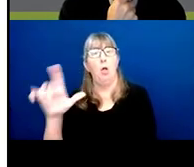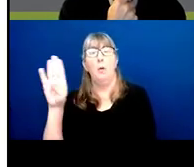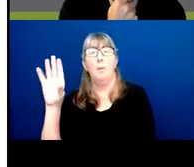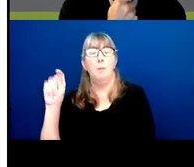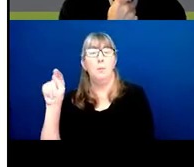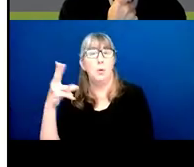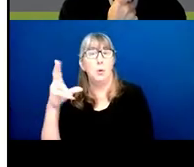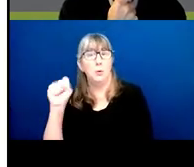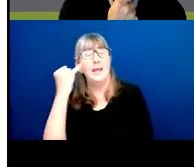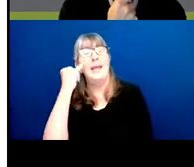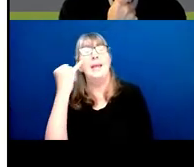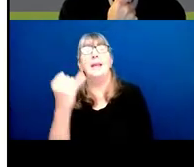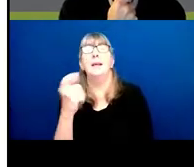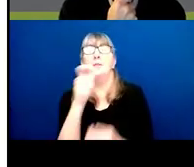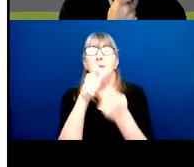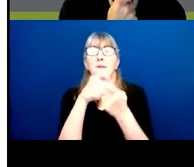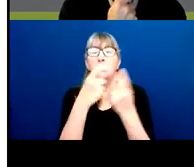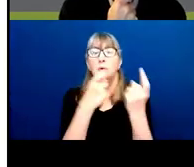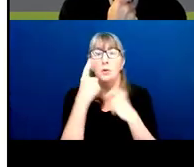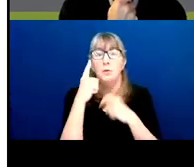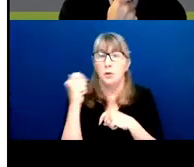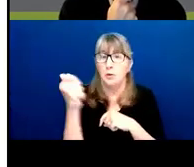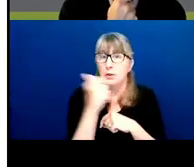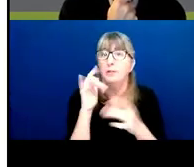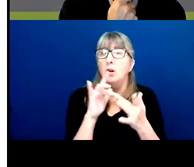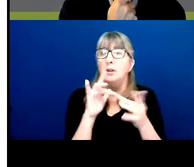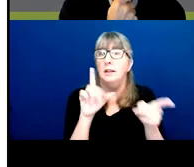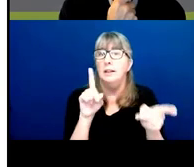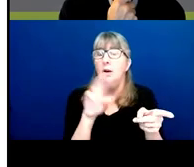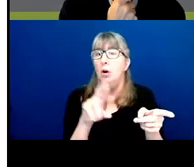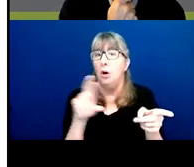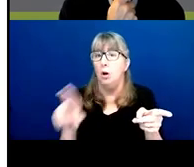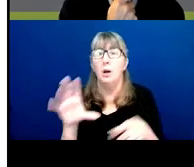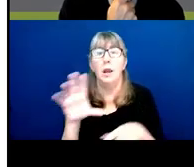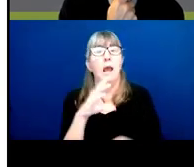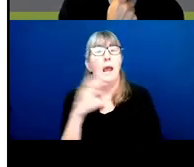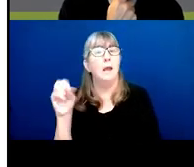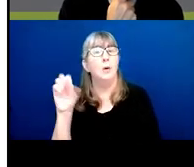please contact the DRR, and OER has also requested